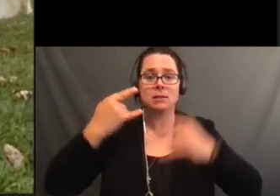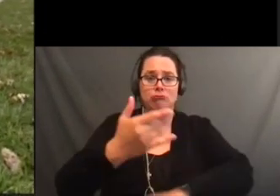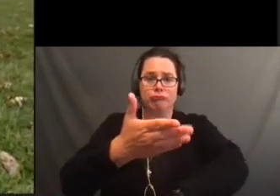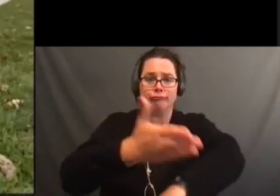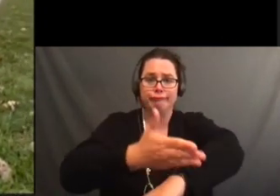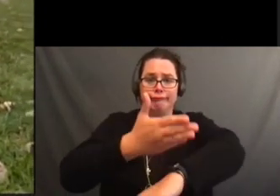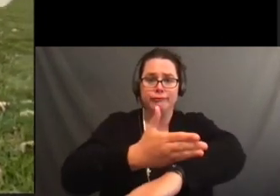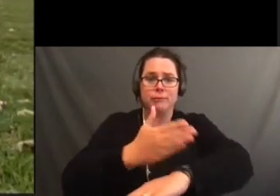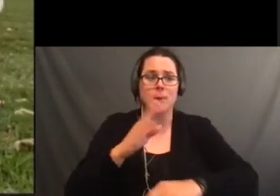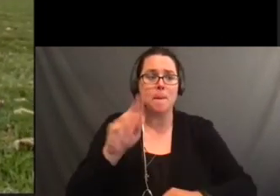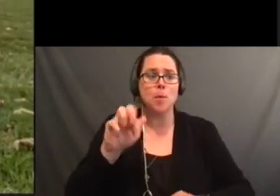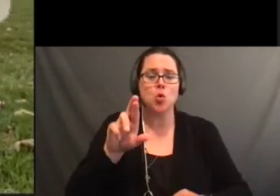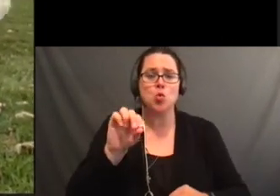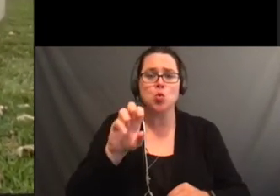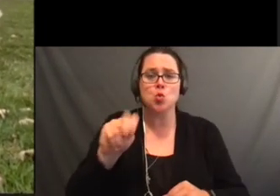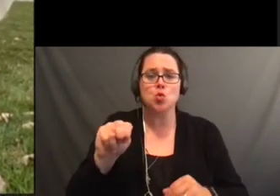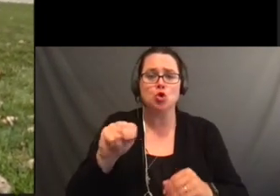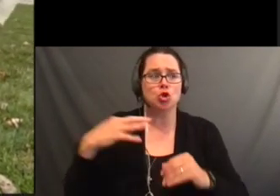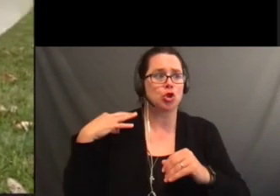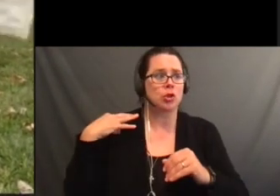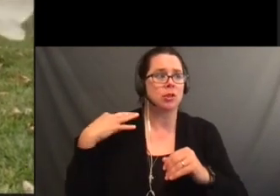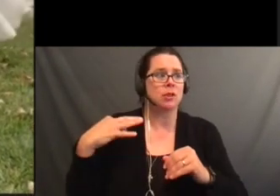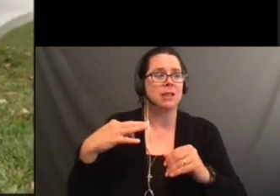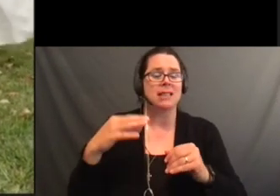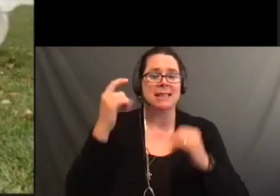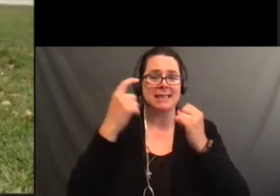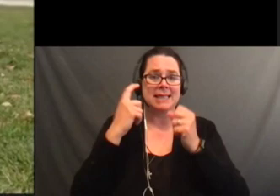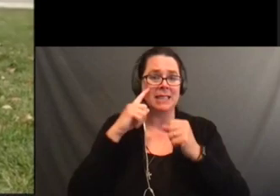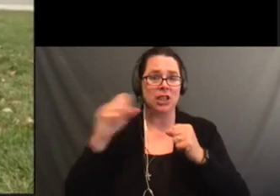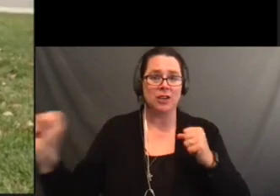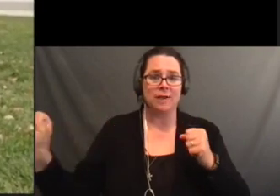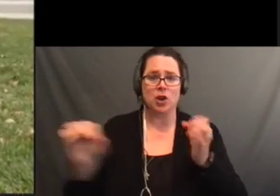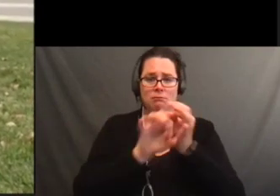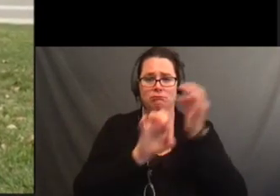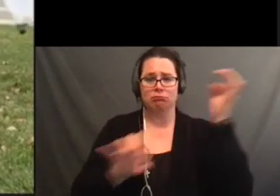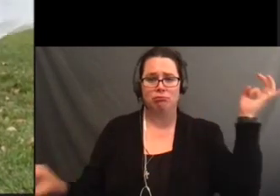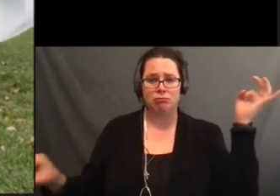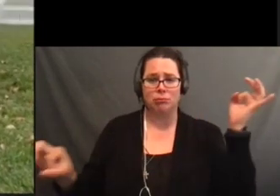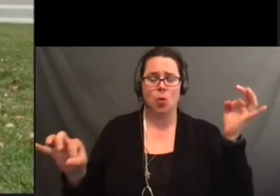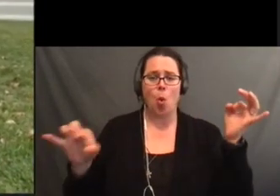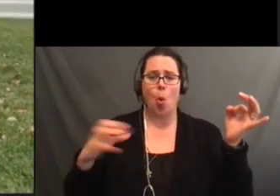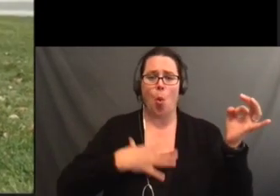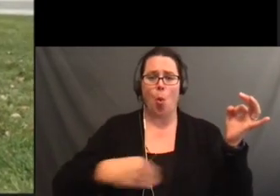This is a Keystation 49. It's 49 keys. It's a mini keyboard.